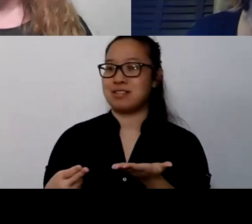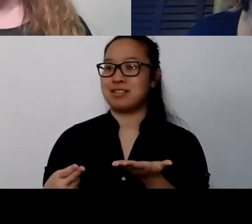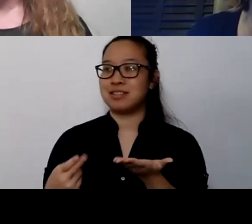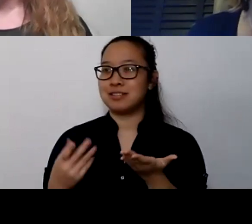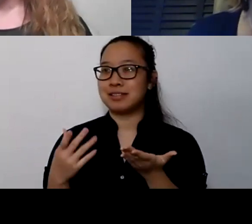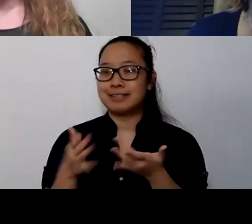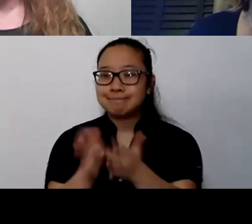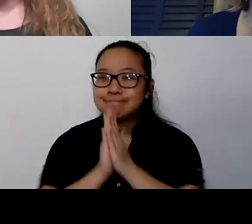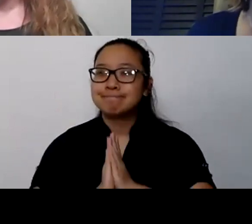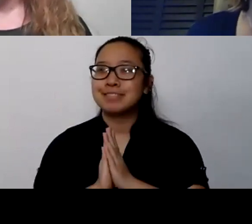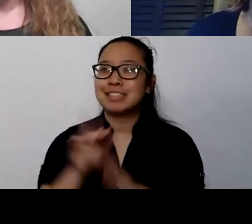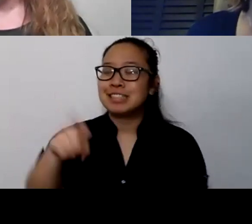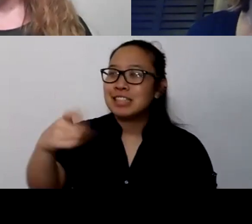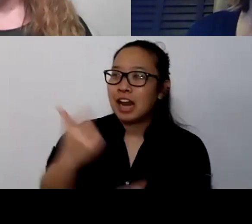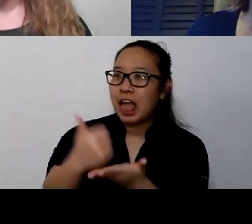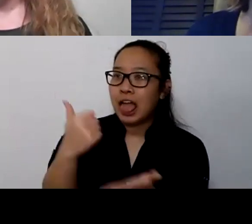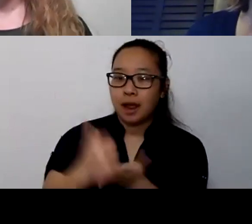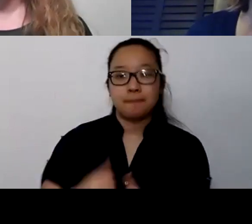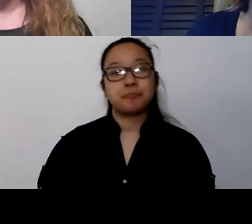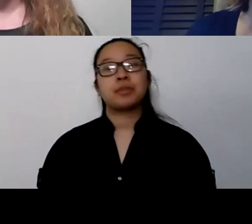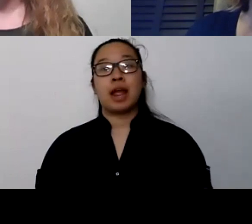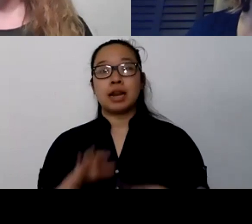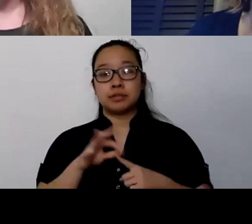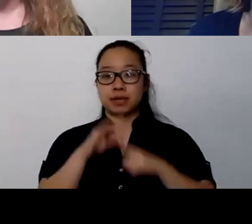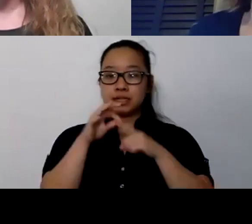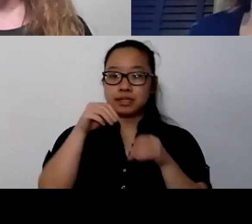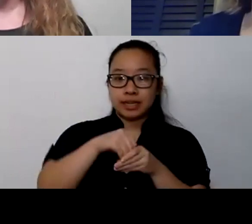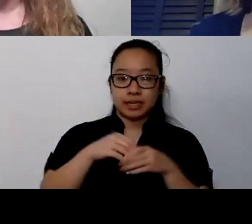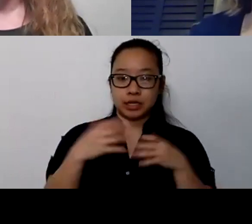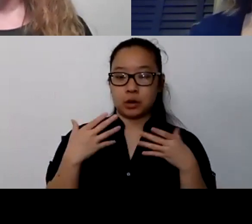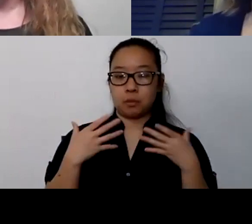I think that therapists and social service staff